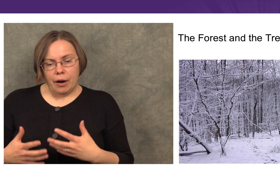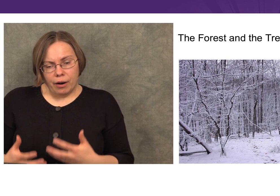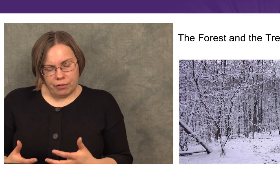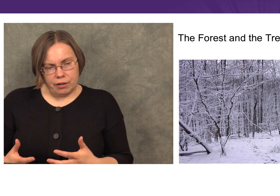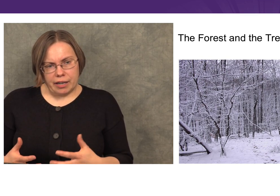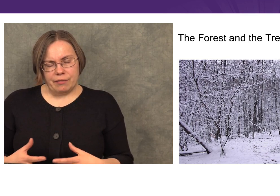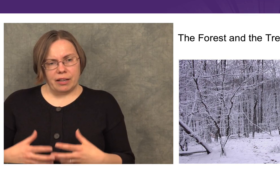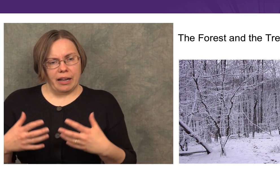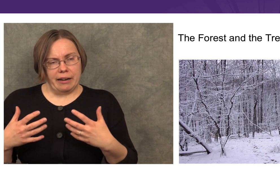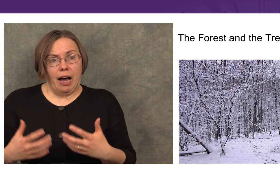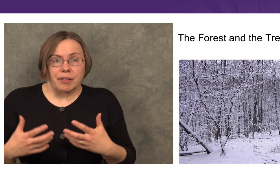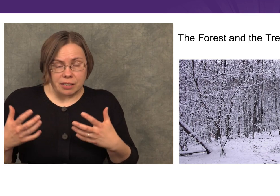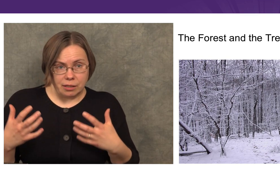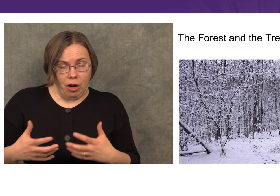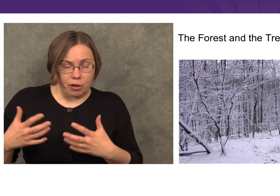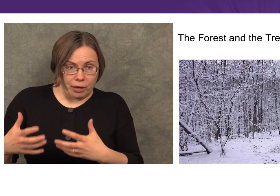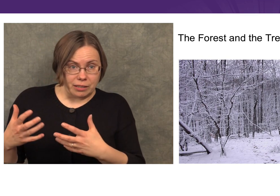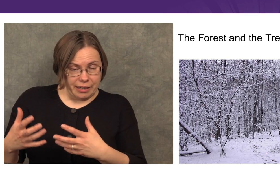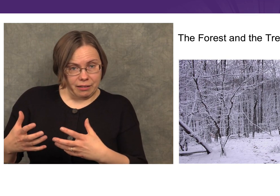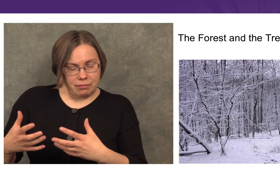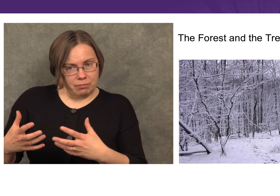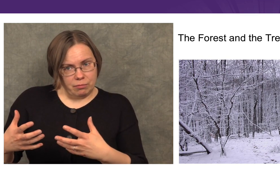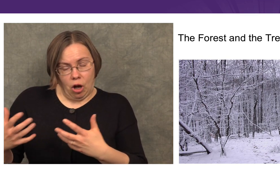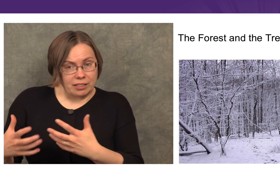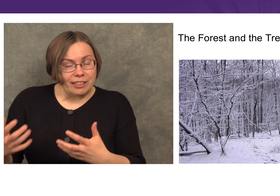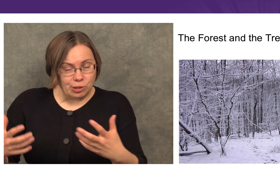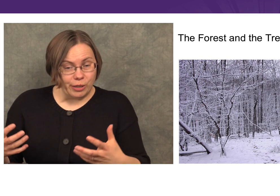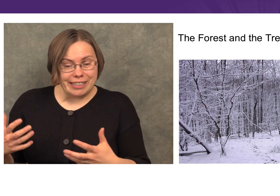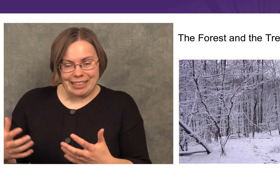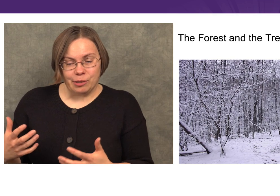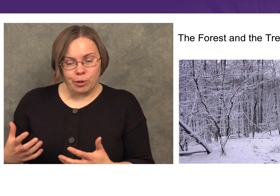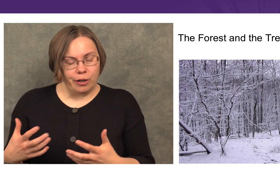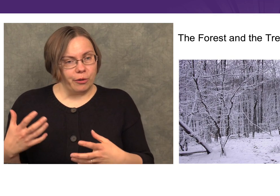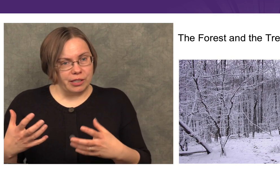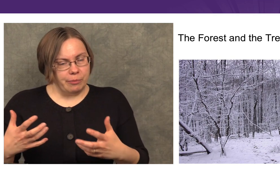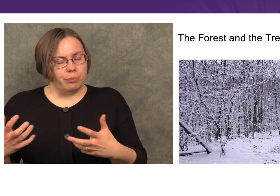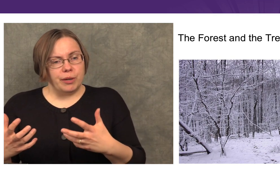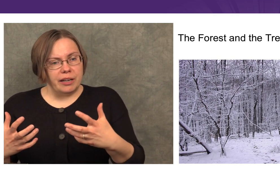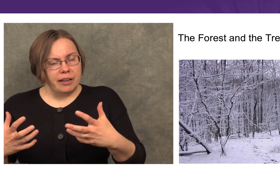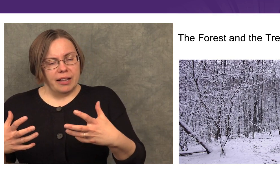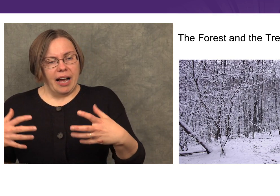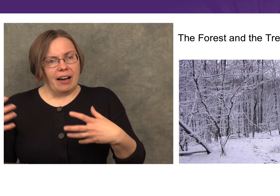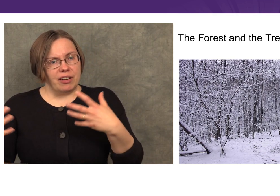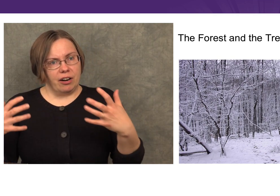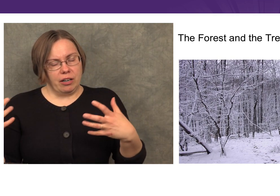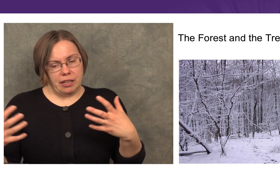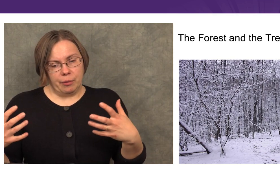However, given that novices are going to get ‘lost in the trees,’ as it were, are going to be having a hard time